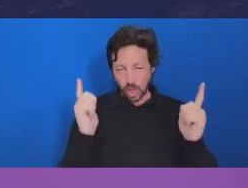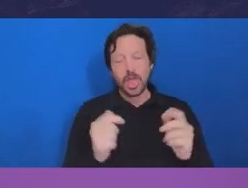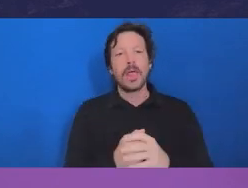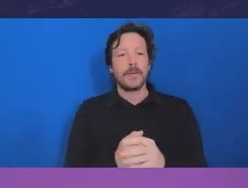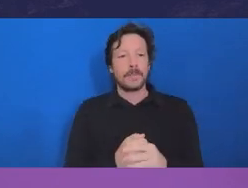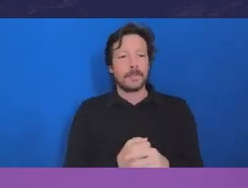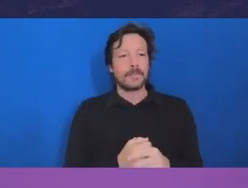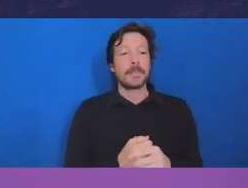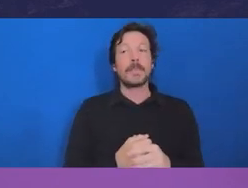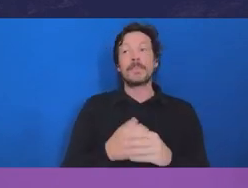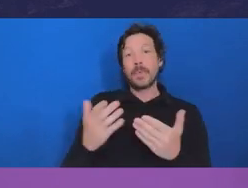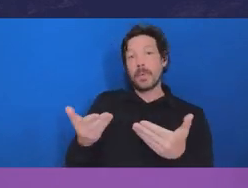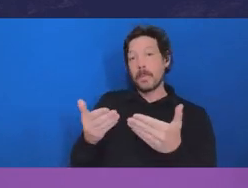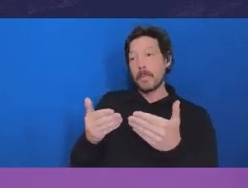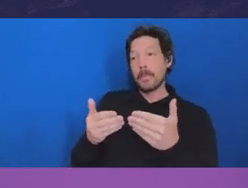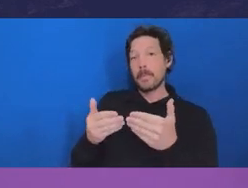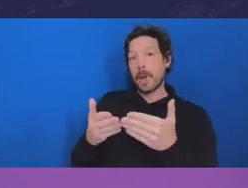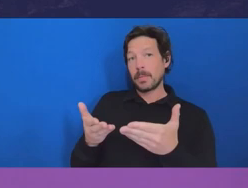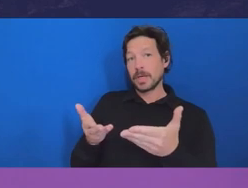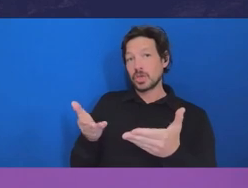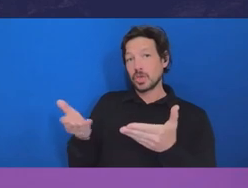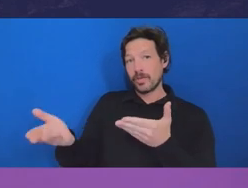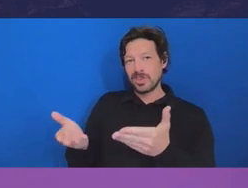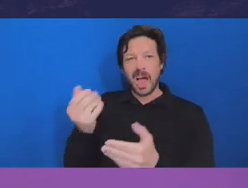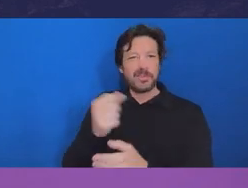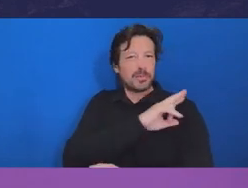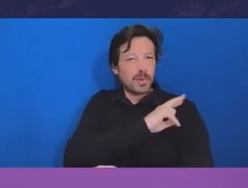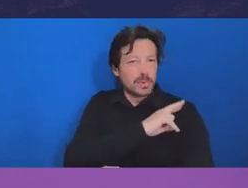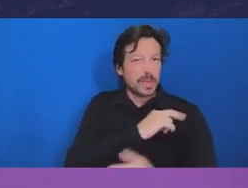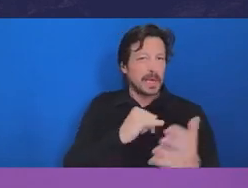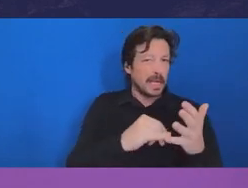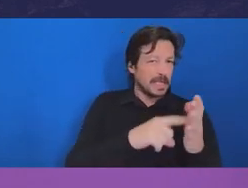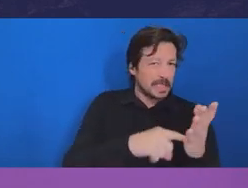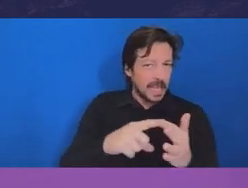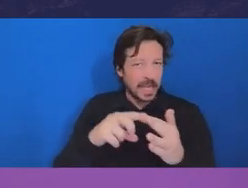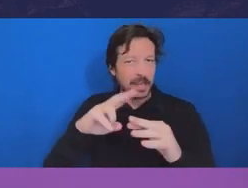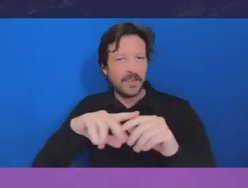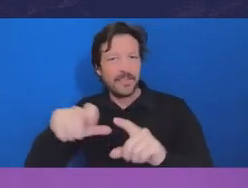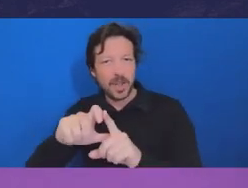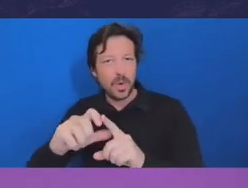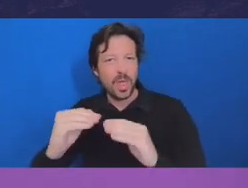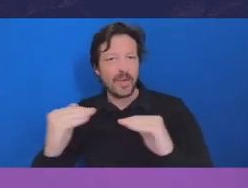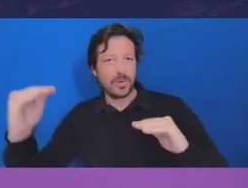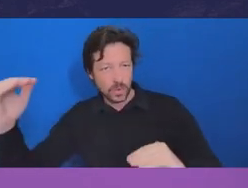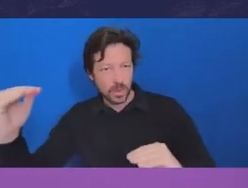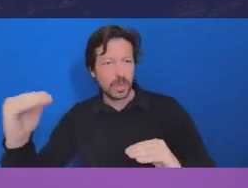across Australia, state and federal, to provide, as it’s sometimes characterized as frank and